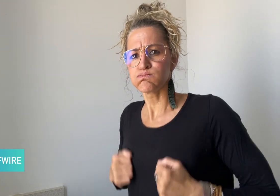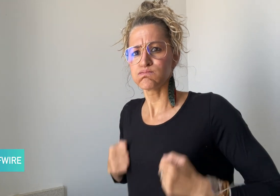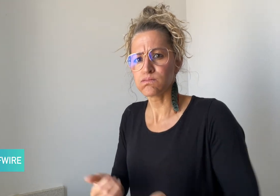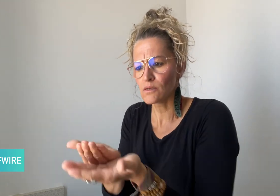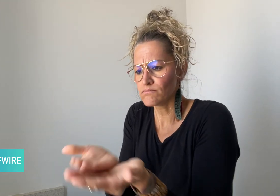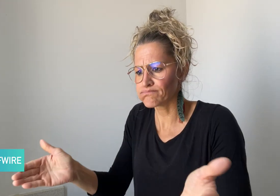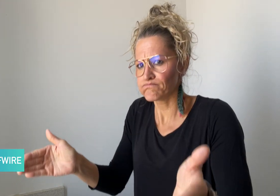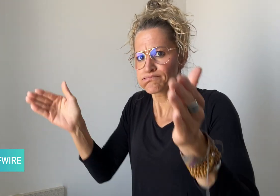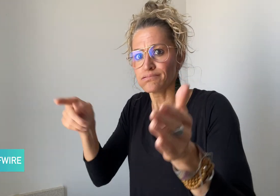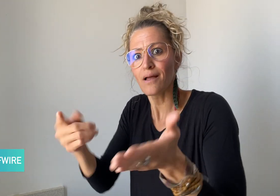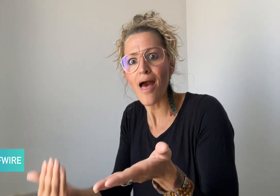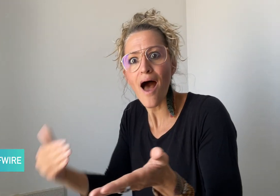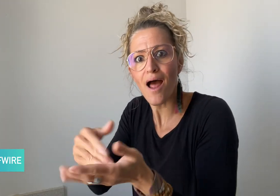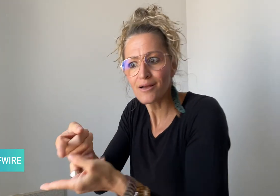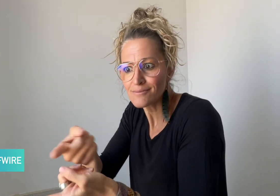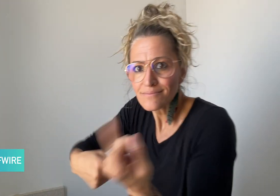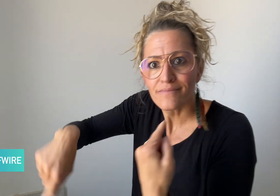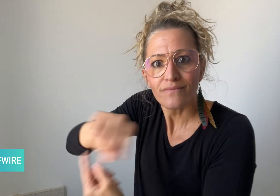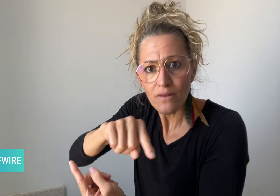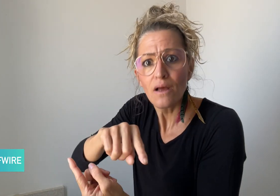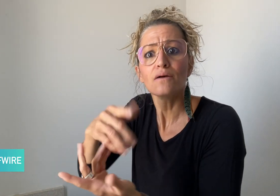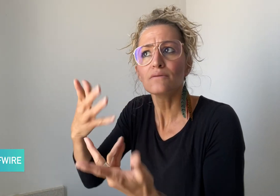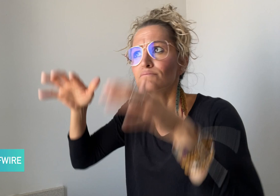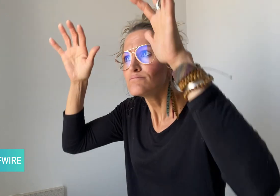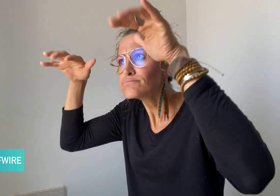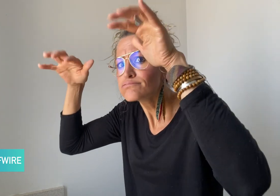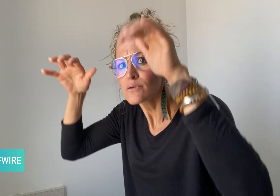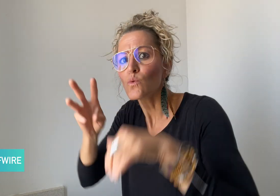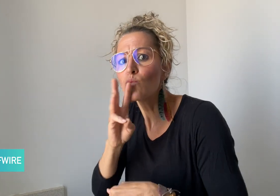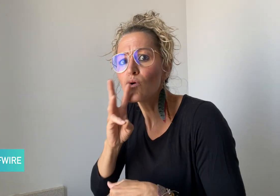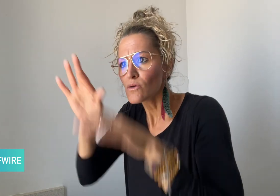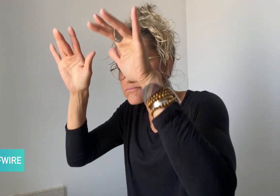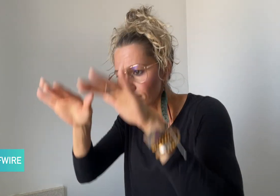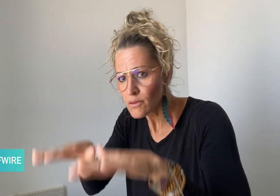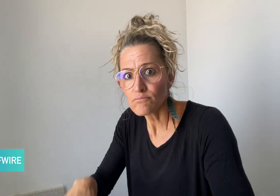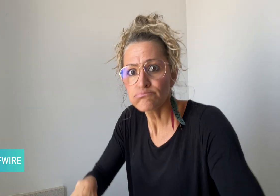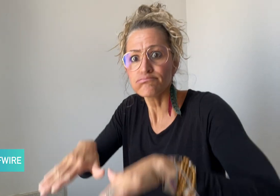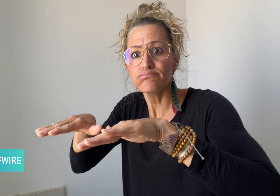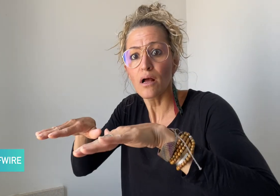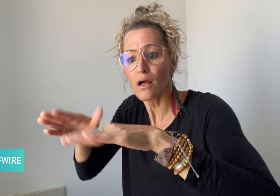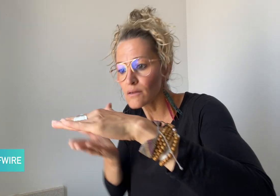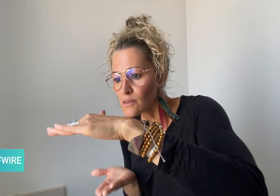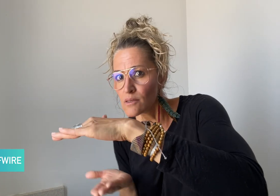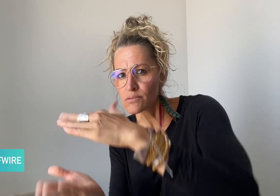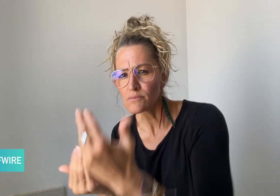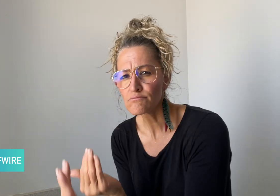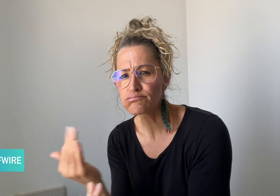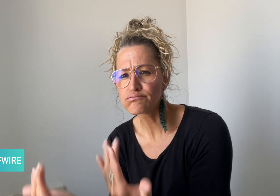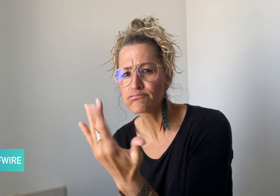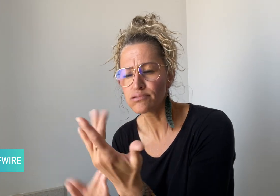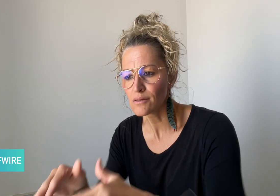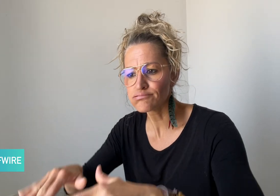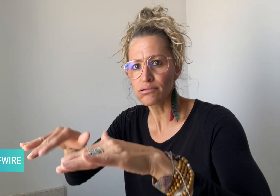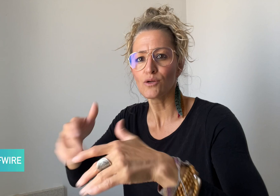filled with spring water heated by a firebox.